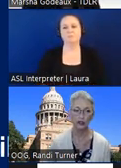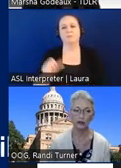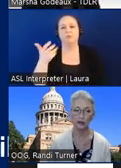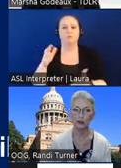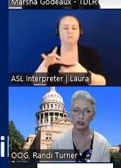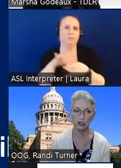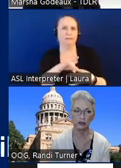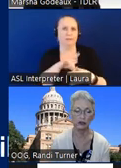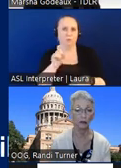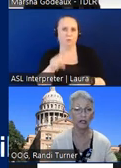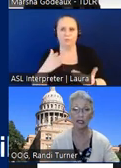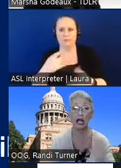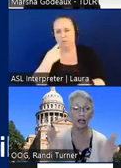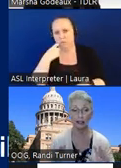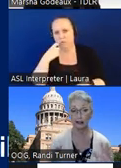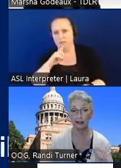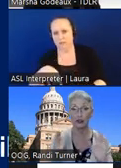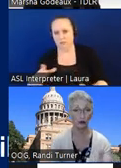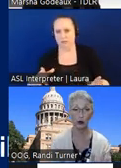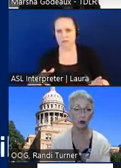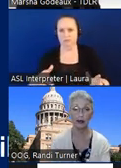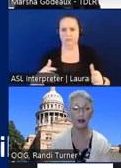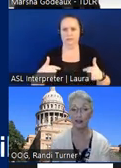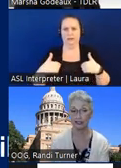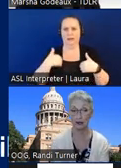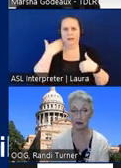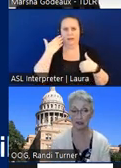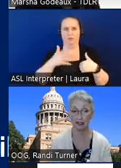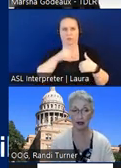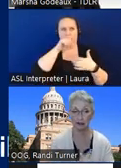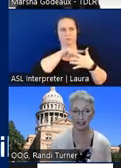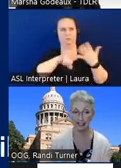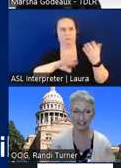and maybe you just answered it because i don't know what all these numbers and ibcus